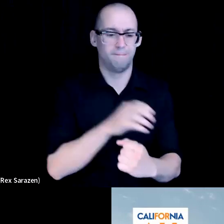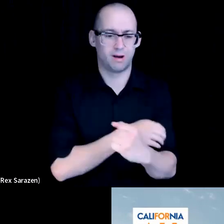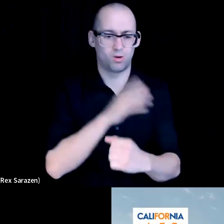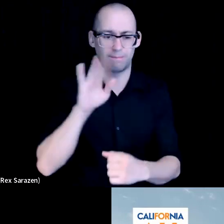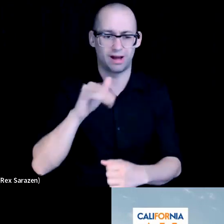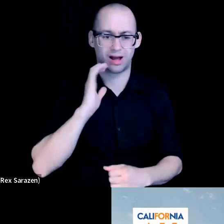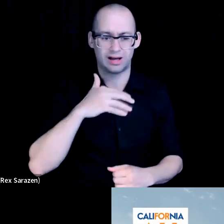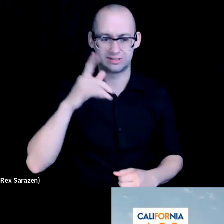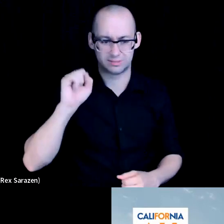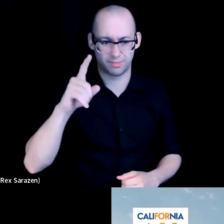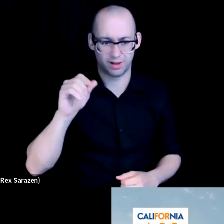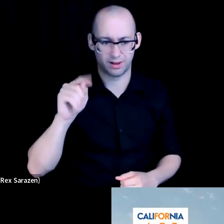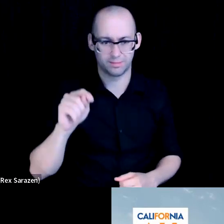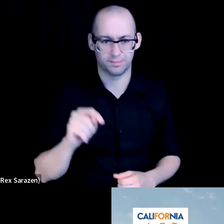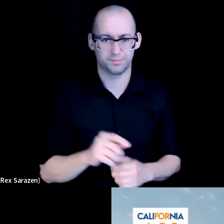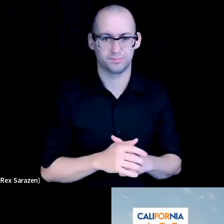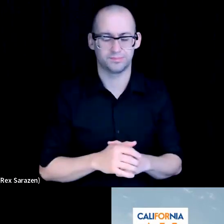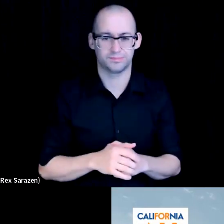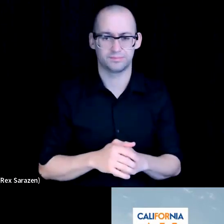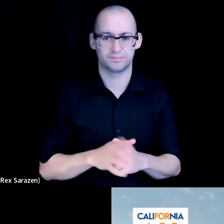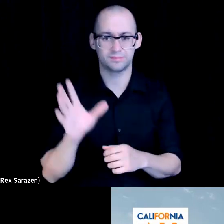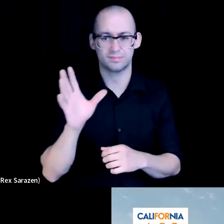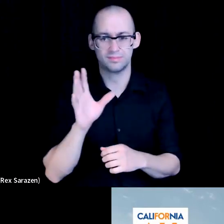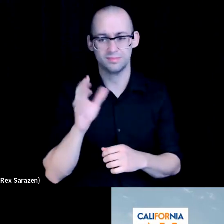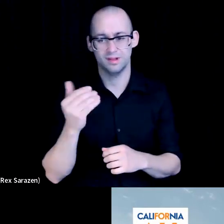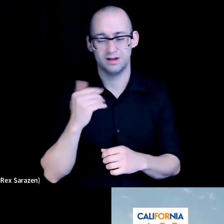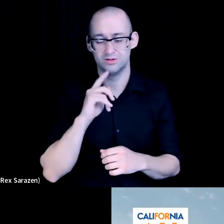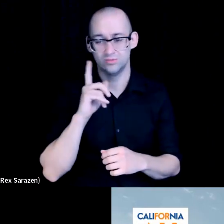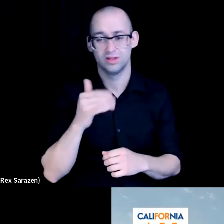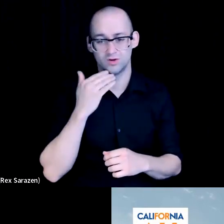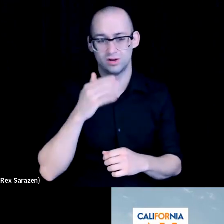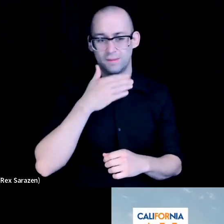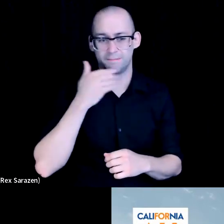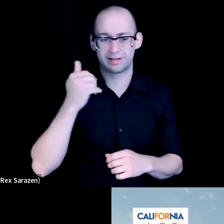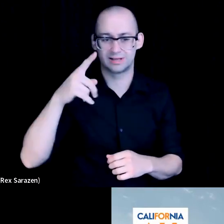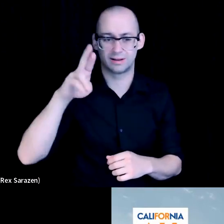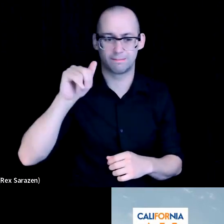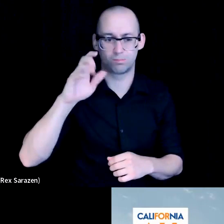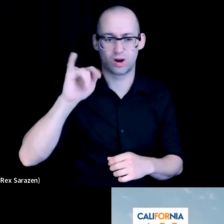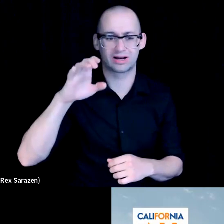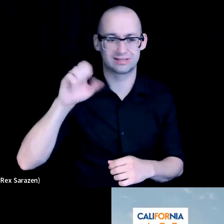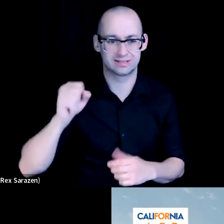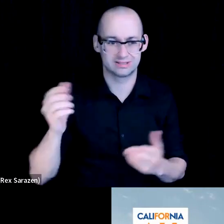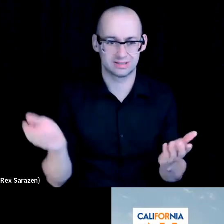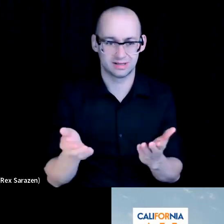here it's 77 so there's some really good best practices there and you know, obviously bit